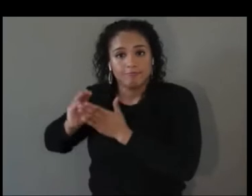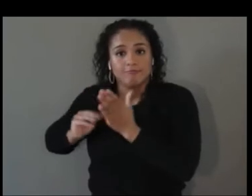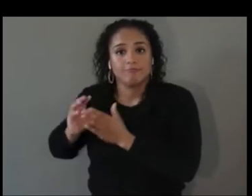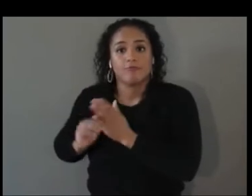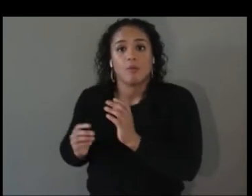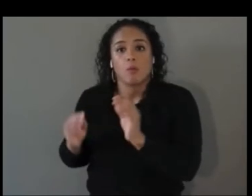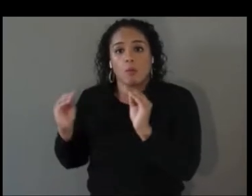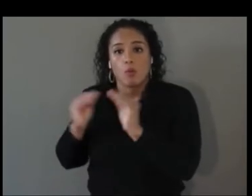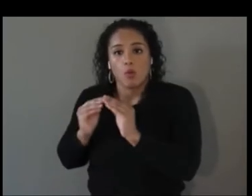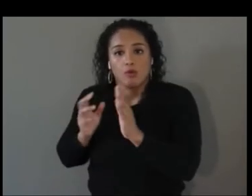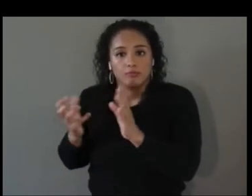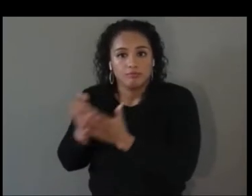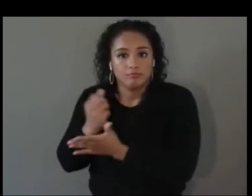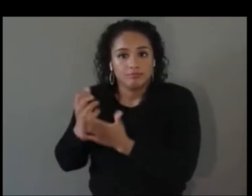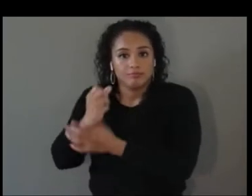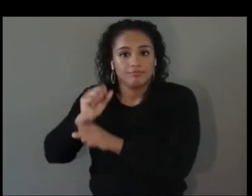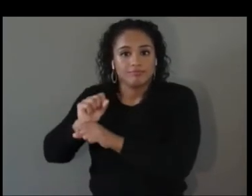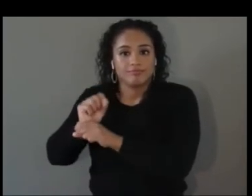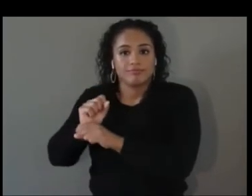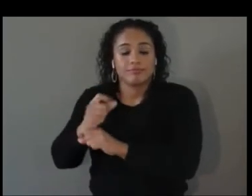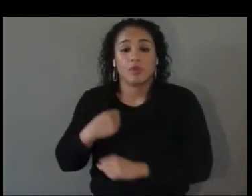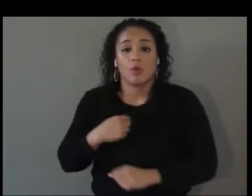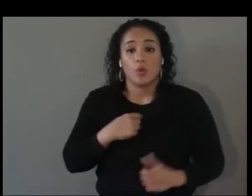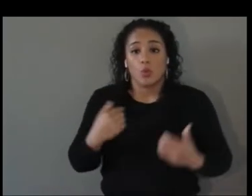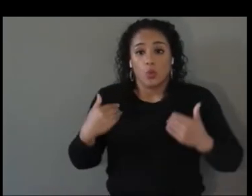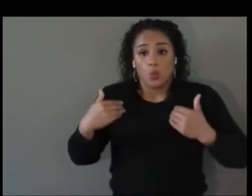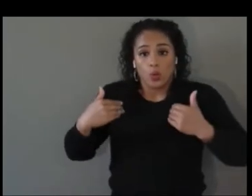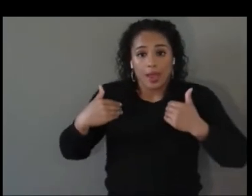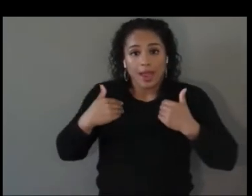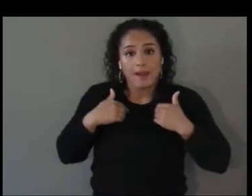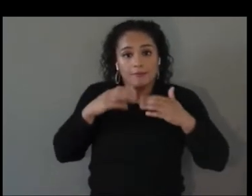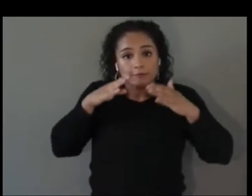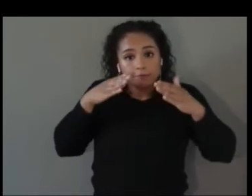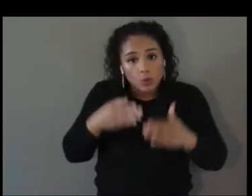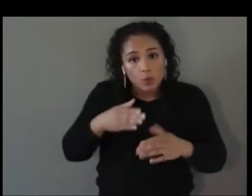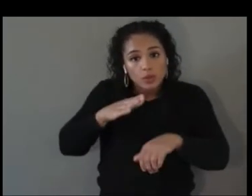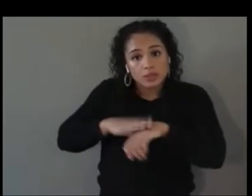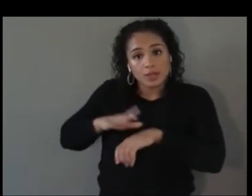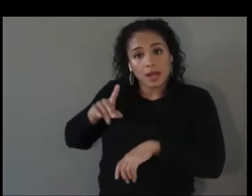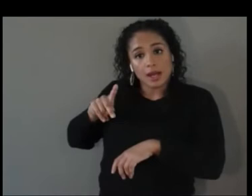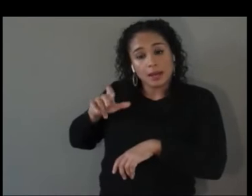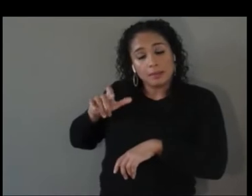with disabilities and specifically I think to XR Access and the concept of inclusive design